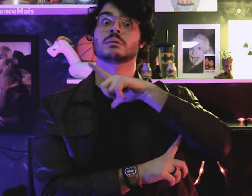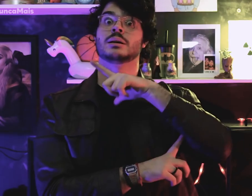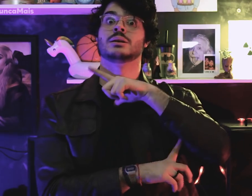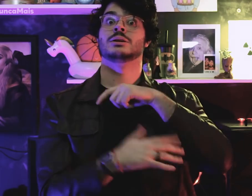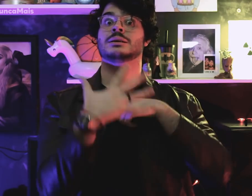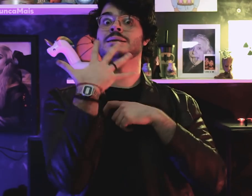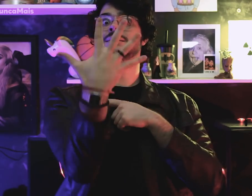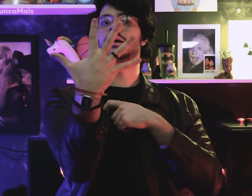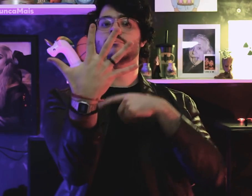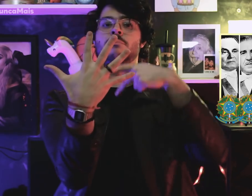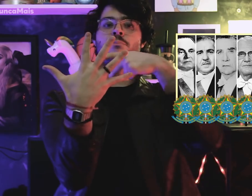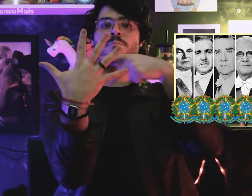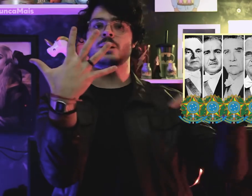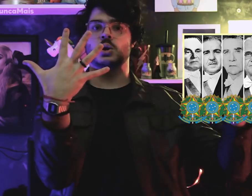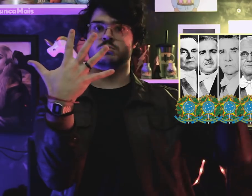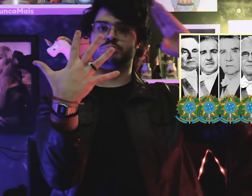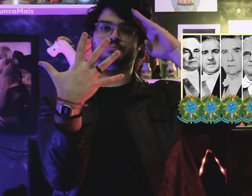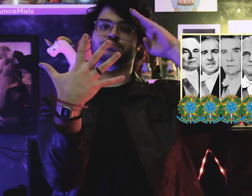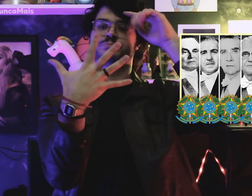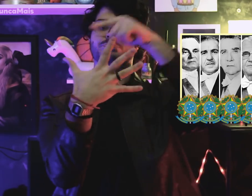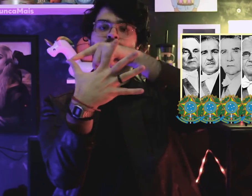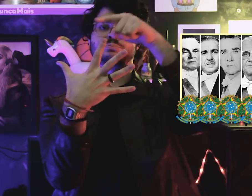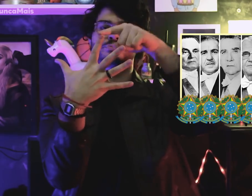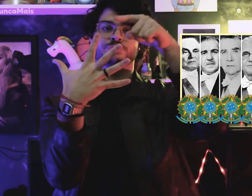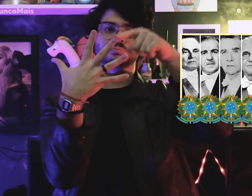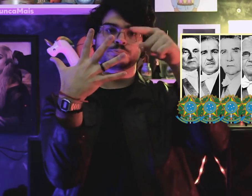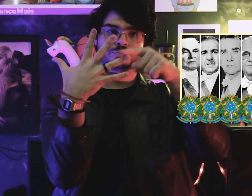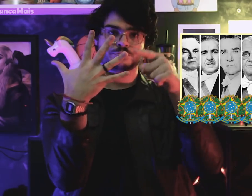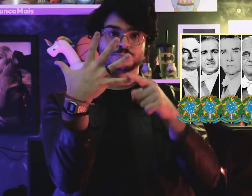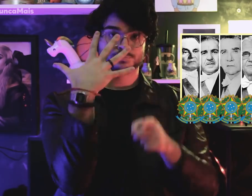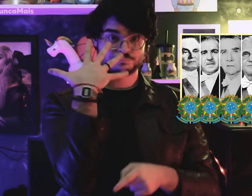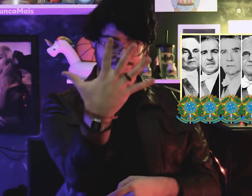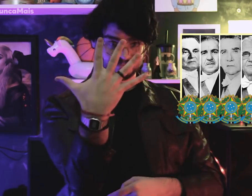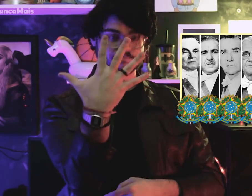performed by five authoritarian governments.